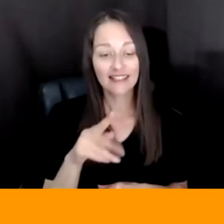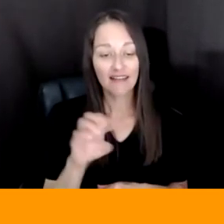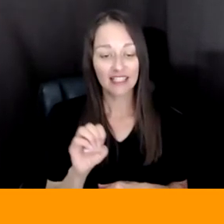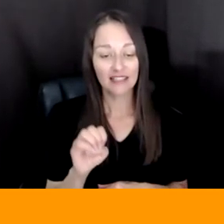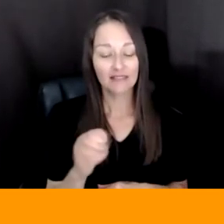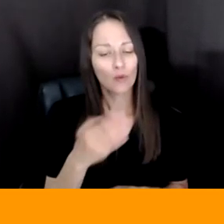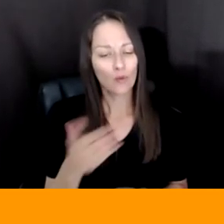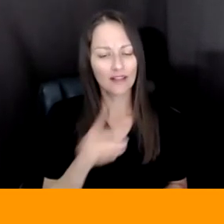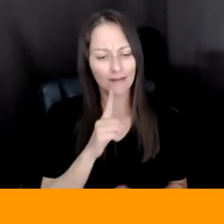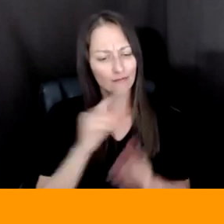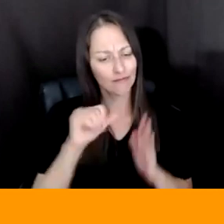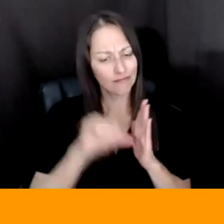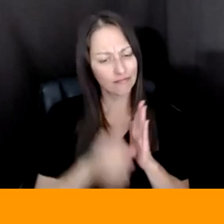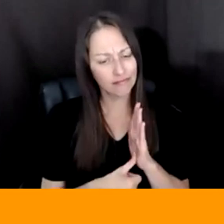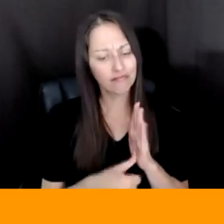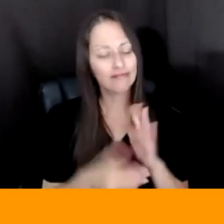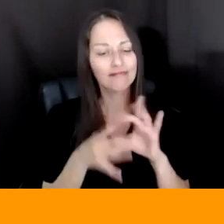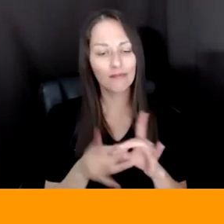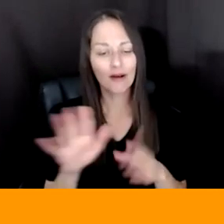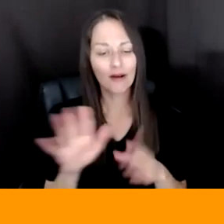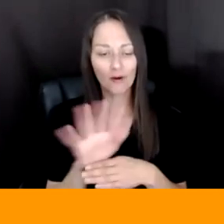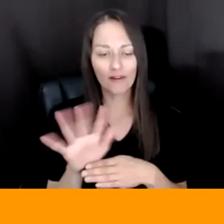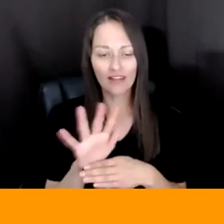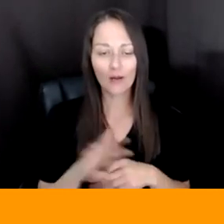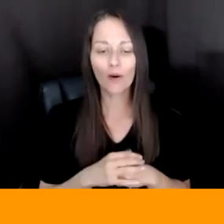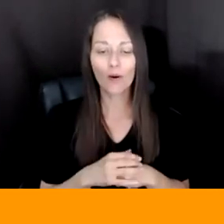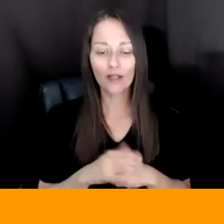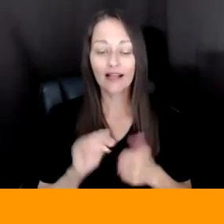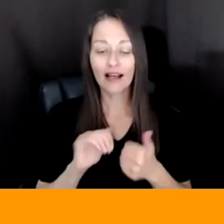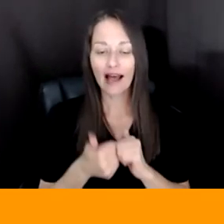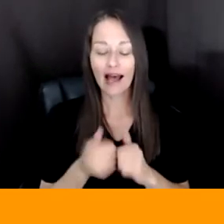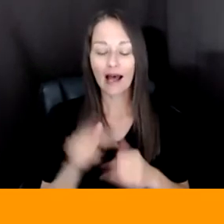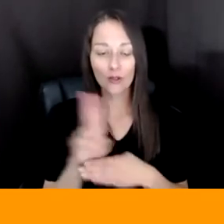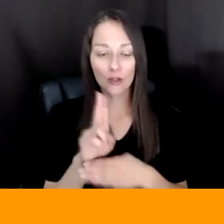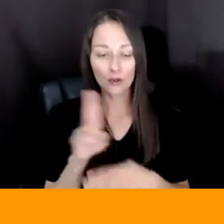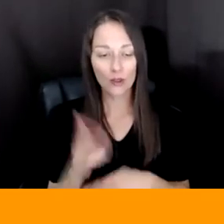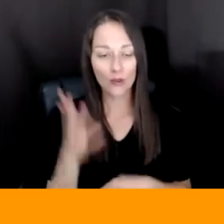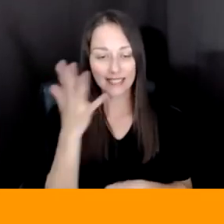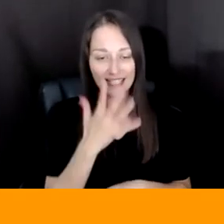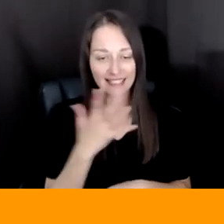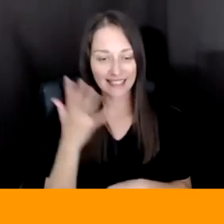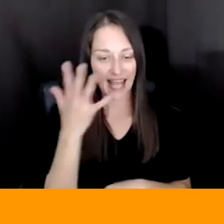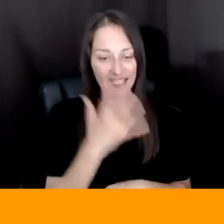YOU KNOW, THE, THE NOTION OF THE WAY YOU USE AESTHETICS TO AMPLIFY THE DIFFERENT MESSAGES. AND,